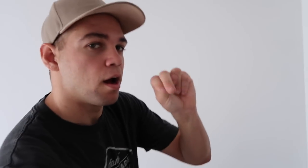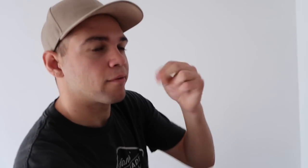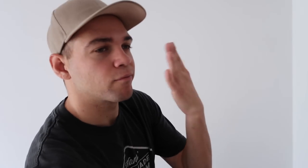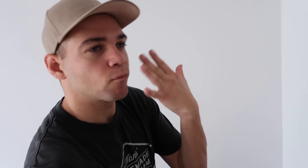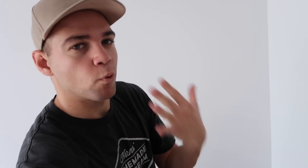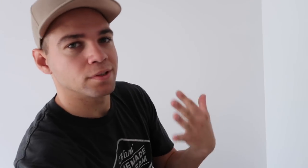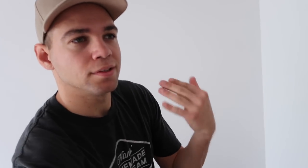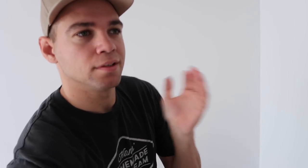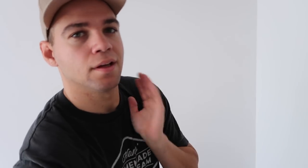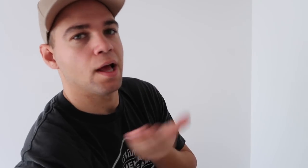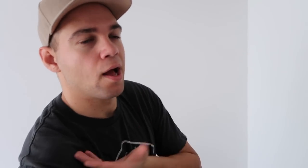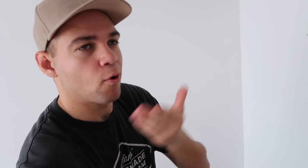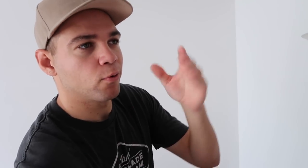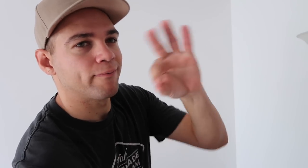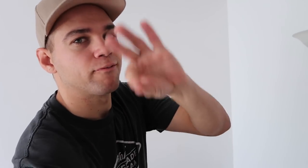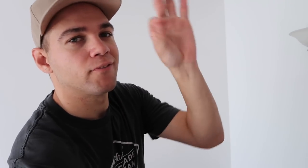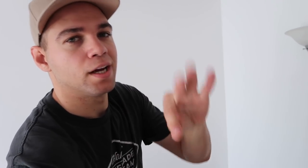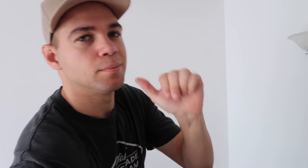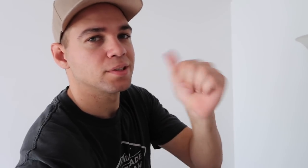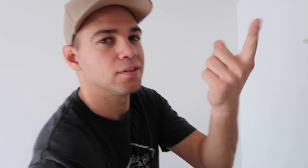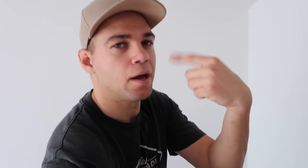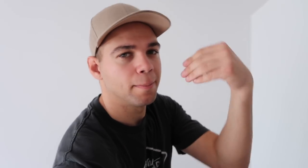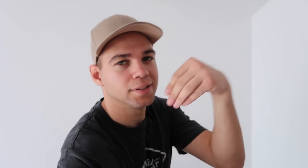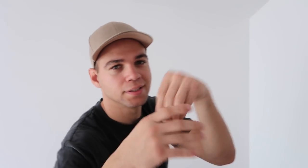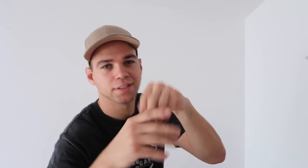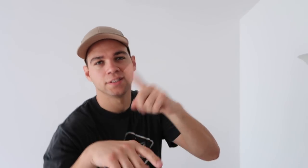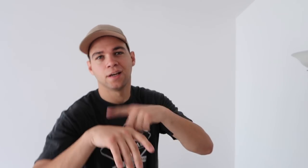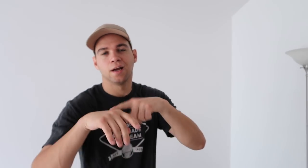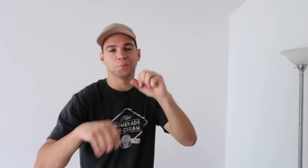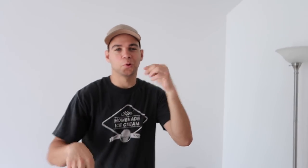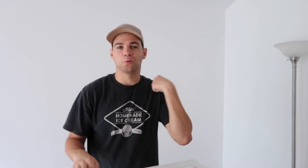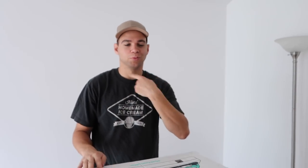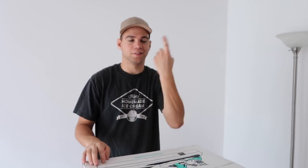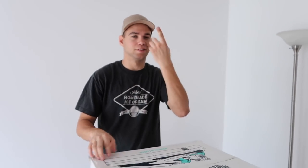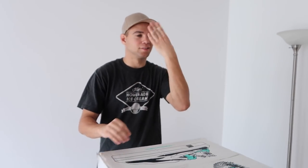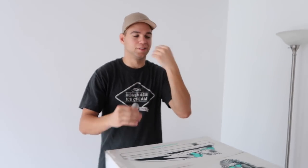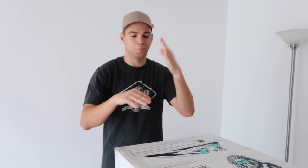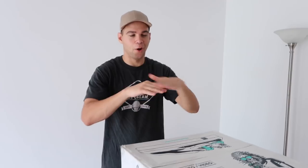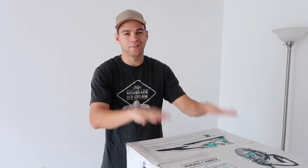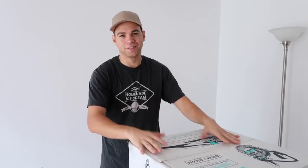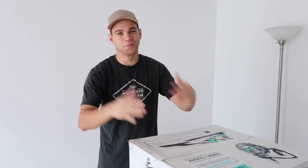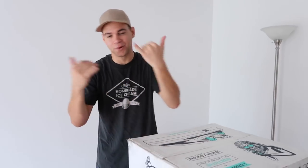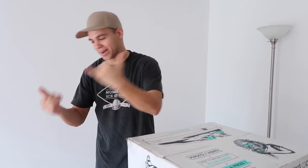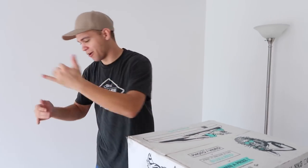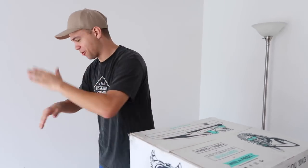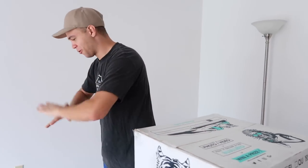R: unfortunately our frame did not come in time so we're just gonna set it up on the floor!